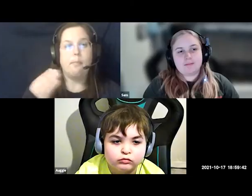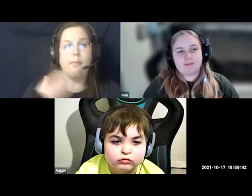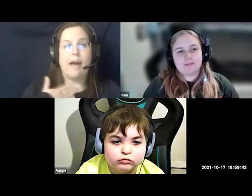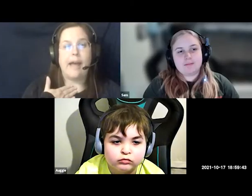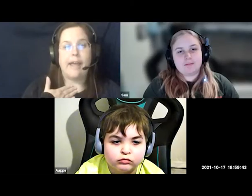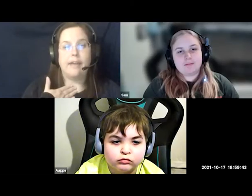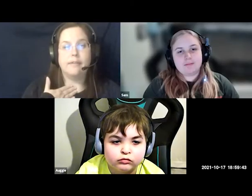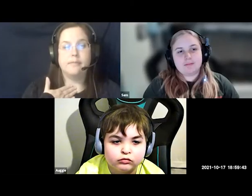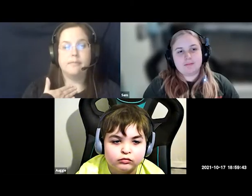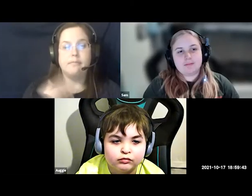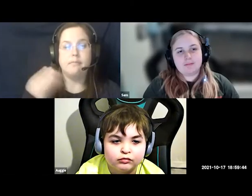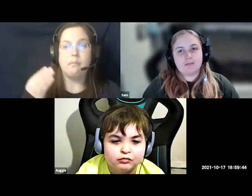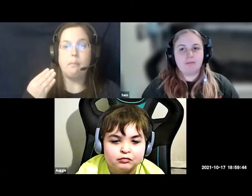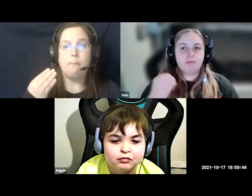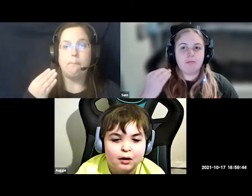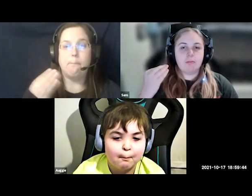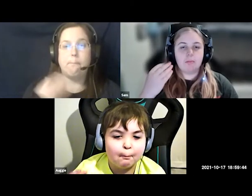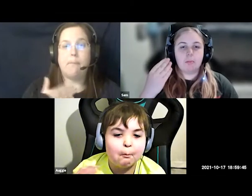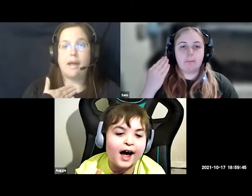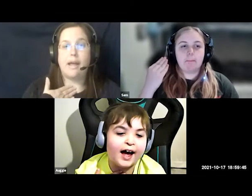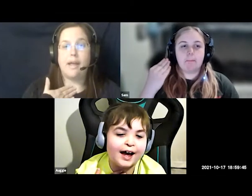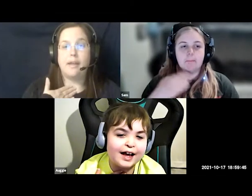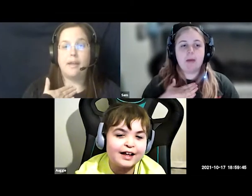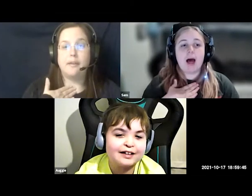bye bye bye